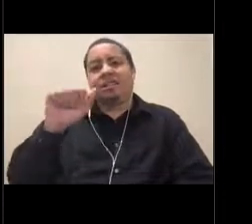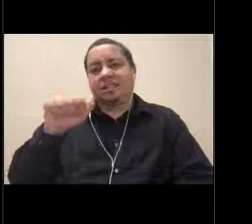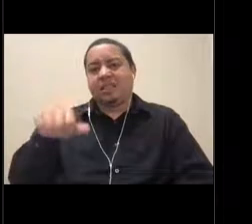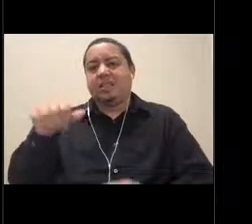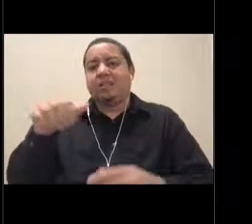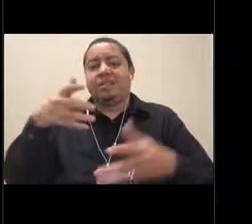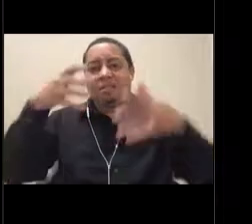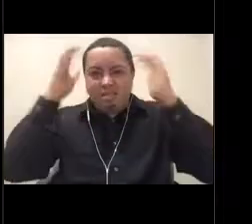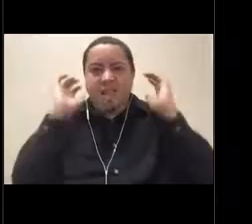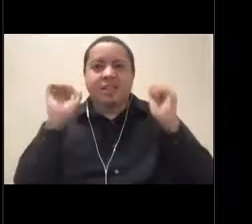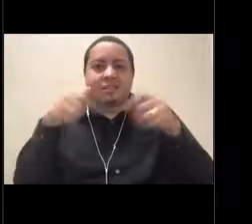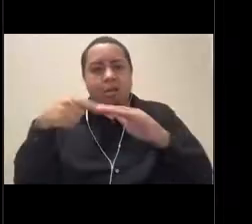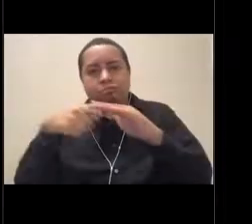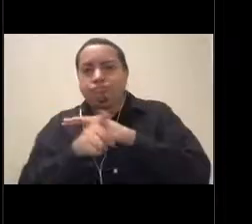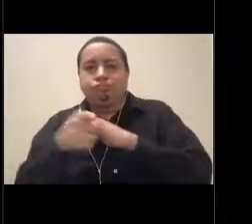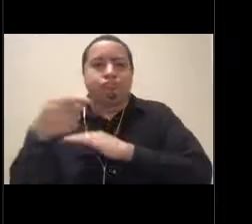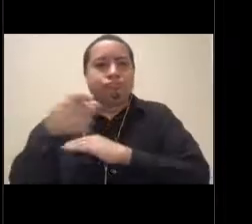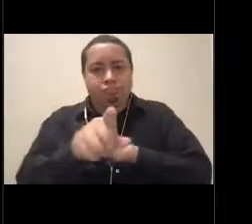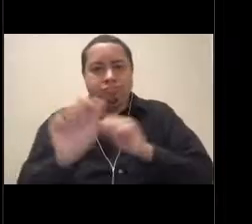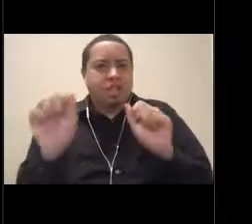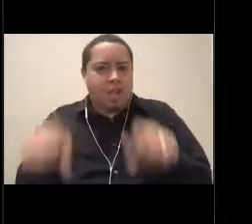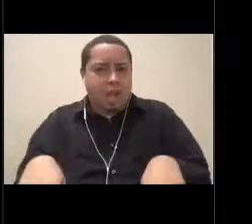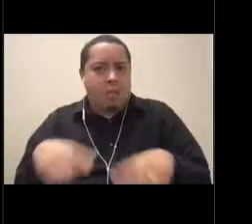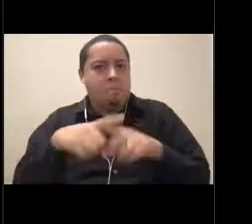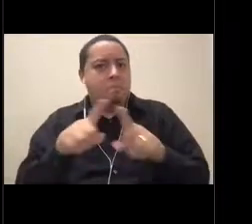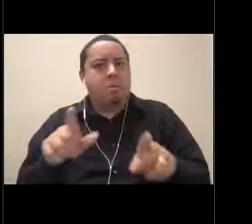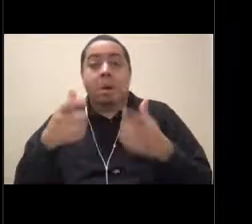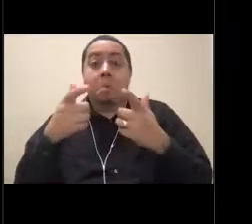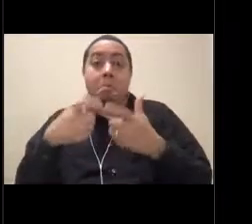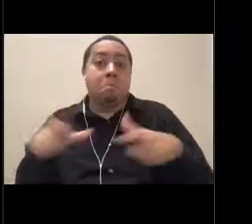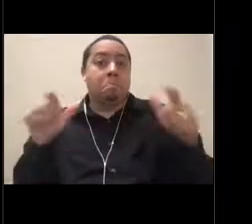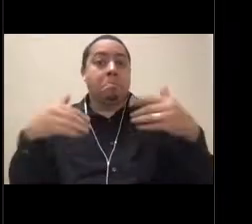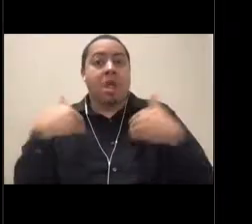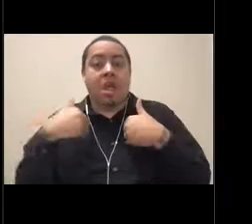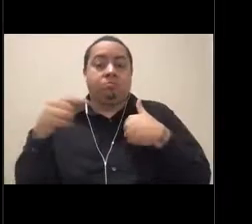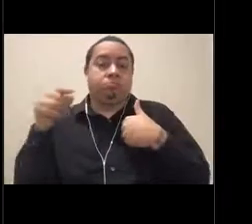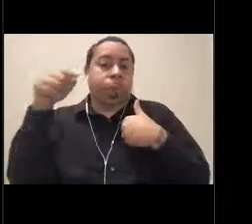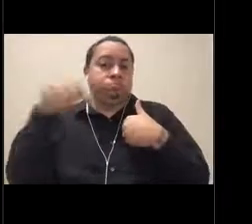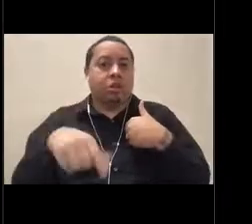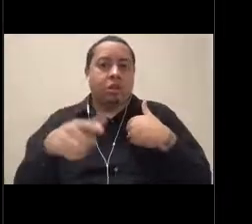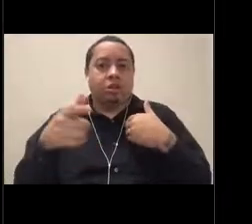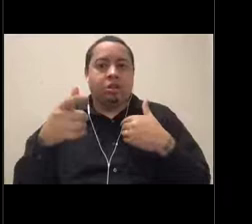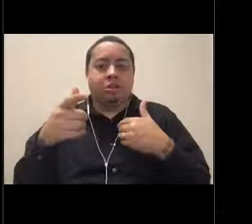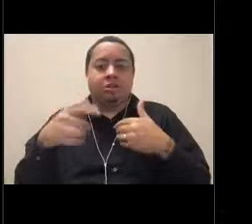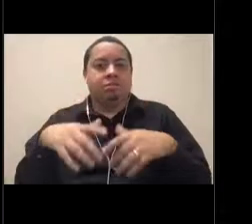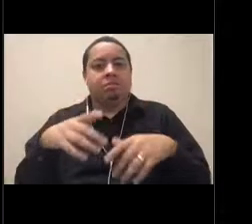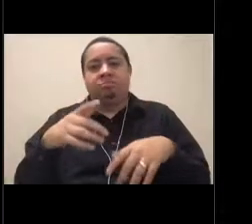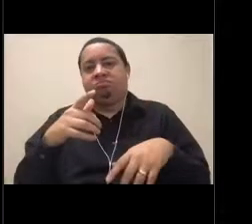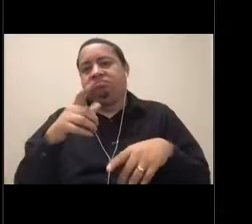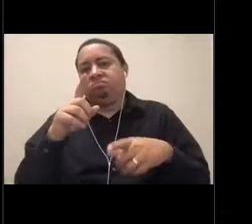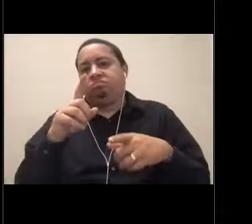But overall, we don't see a lot of large things or larger things. You do occasionally.